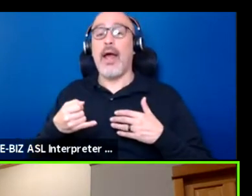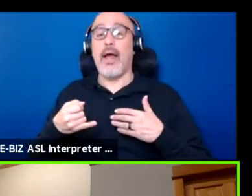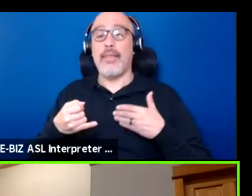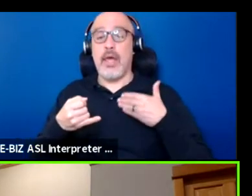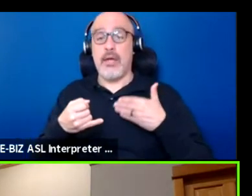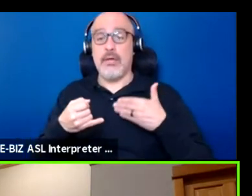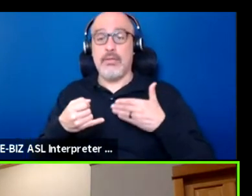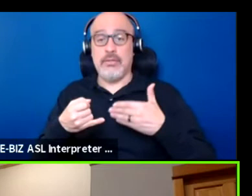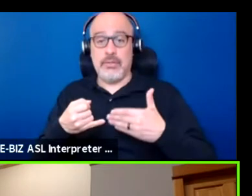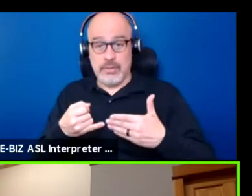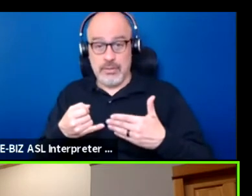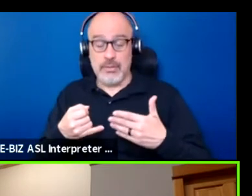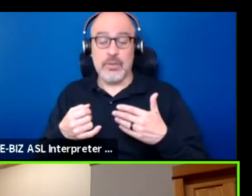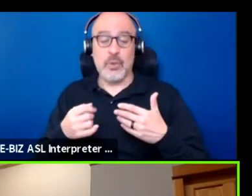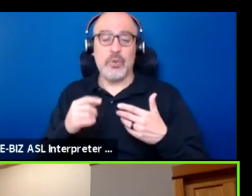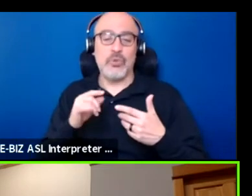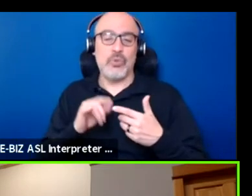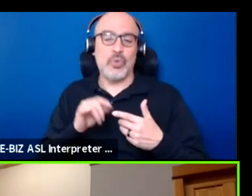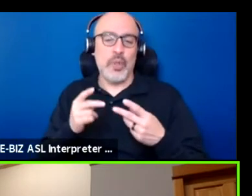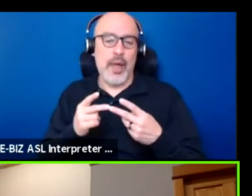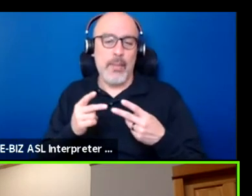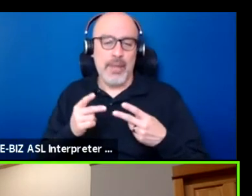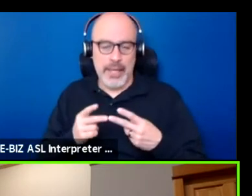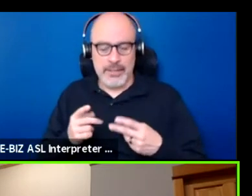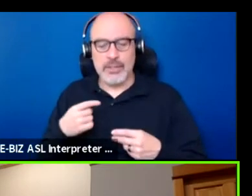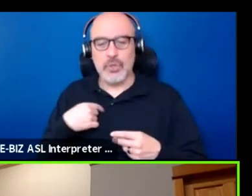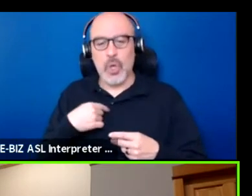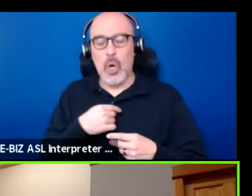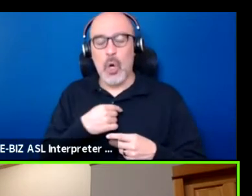to that place so that people can understand